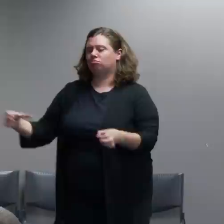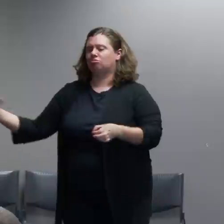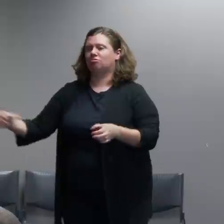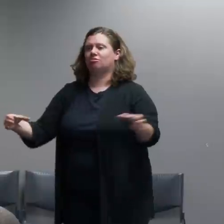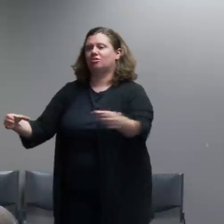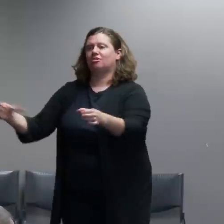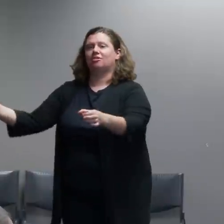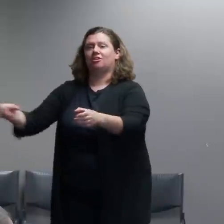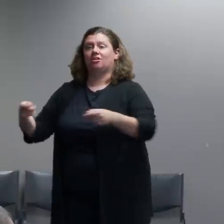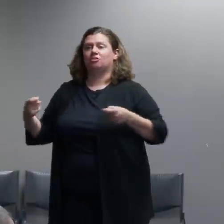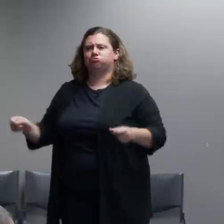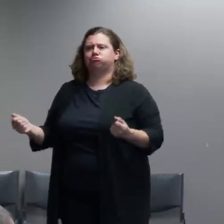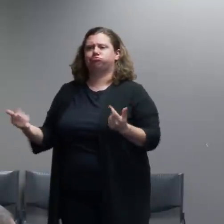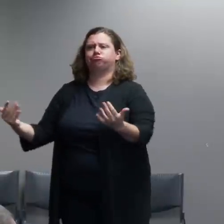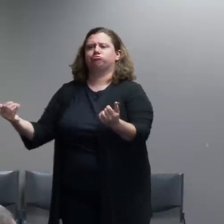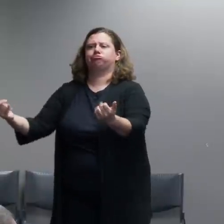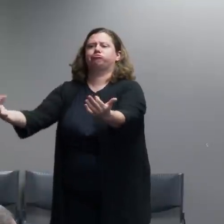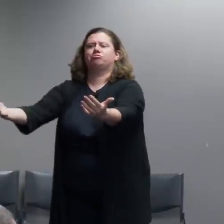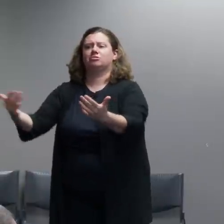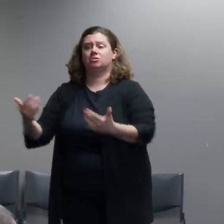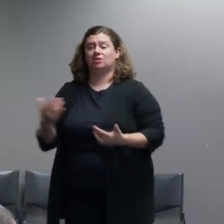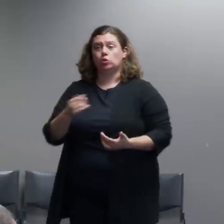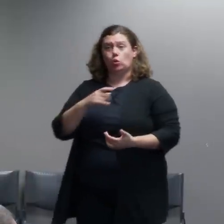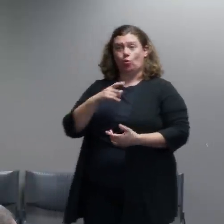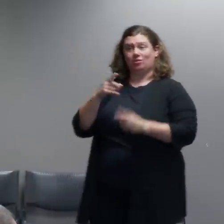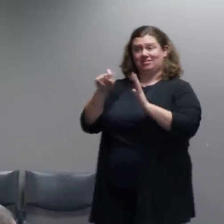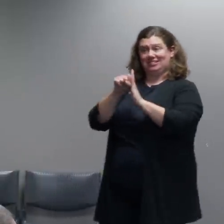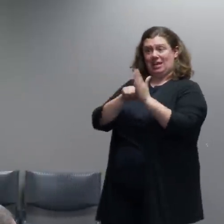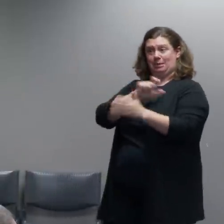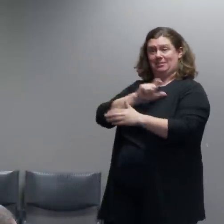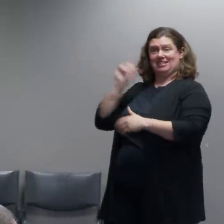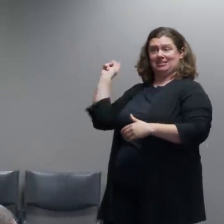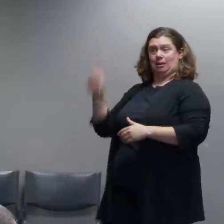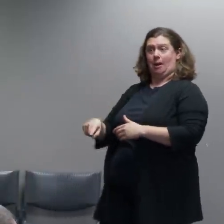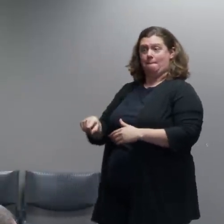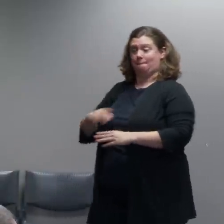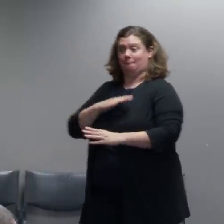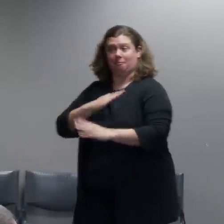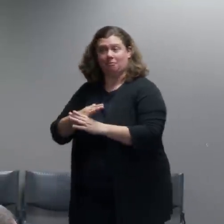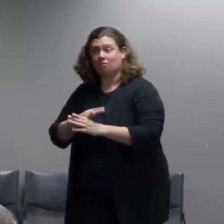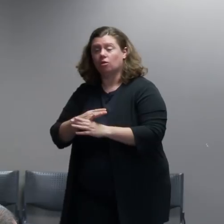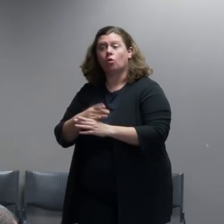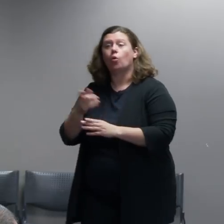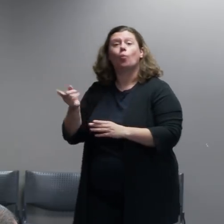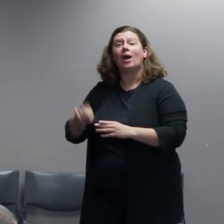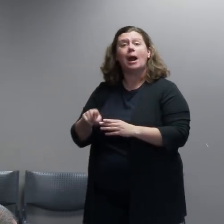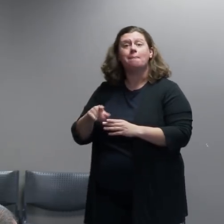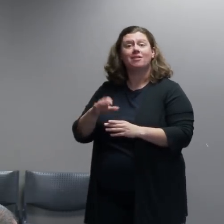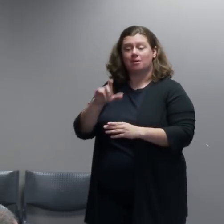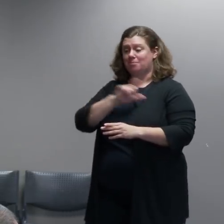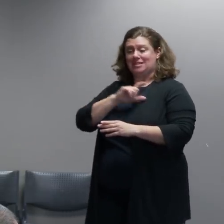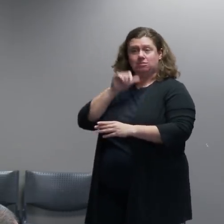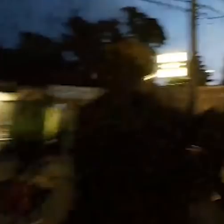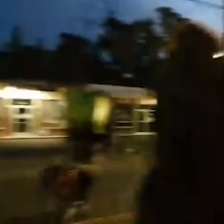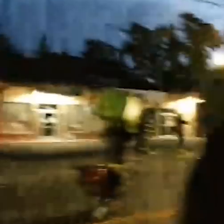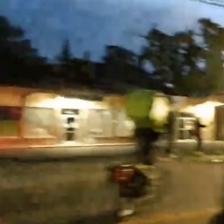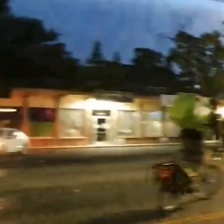Control Team likely prevented the PPA headquarters from being set on fire at this point. One of the things that was